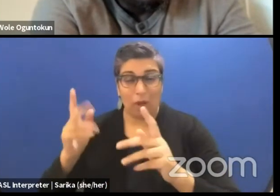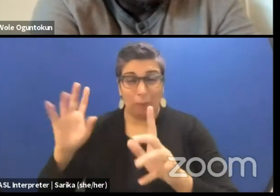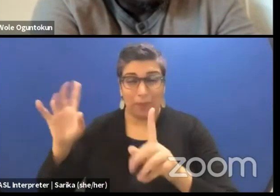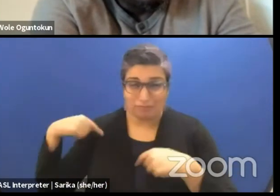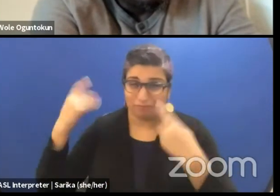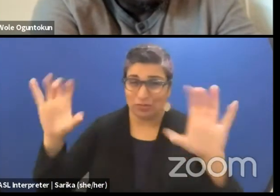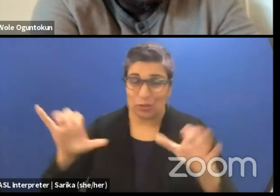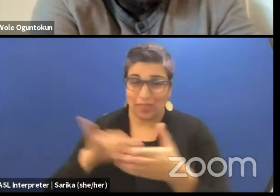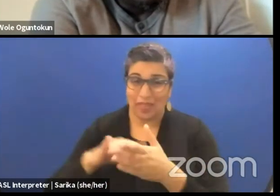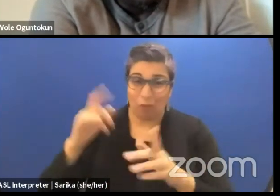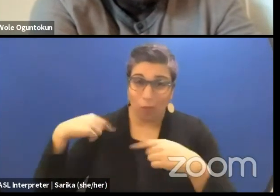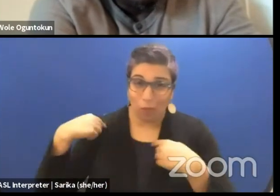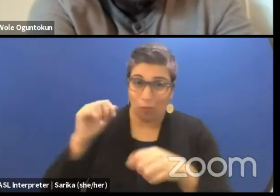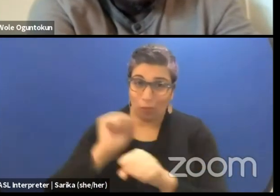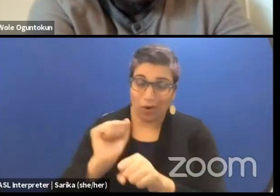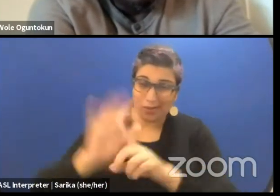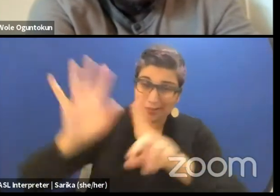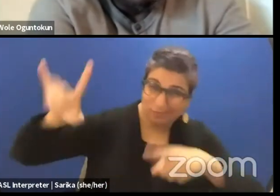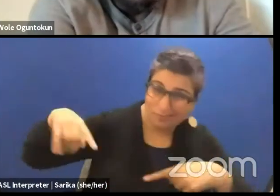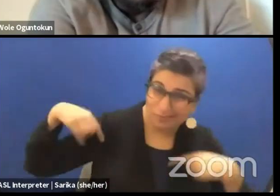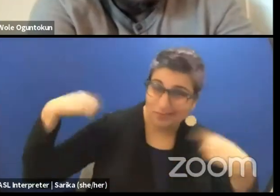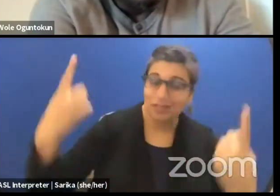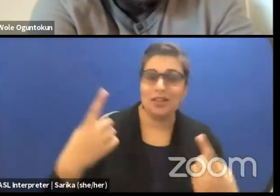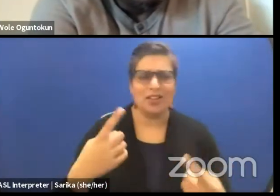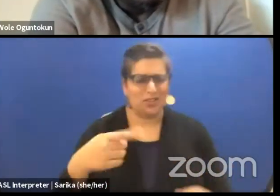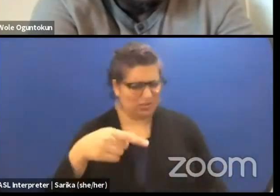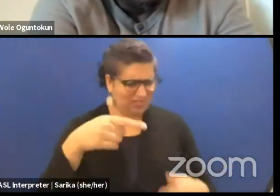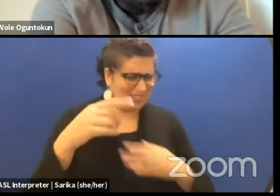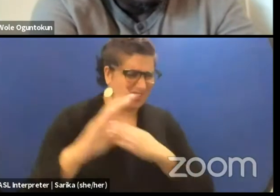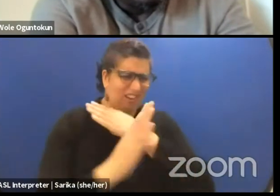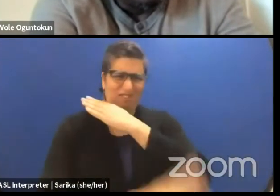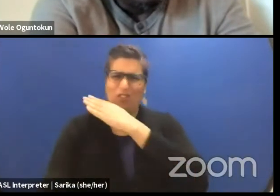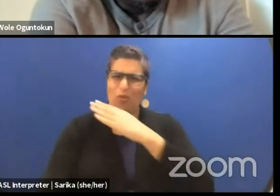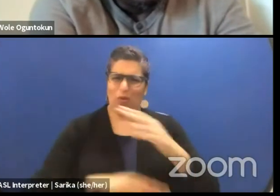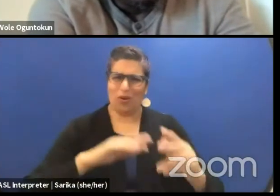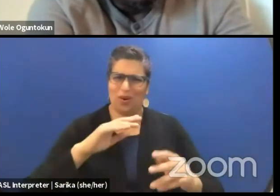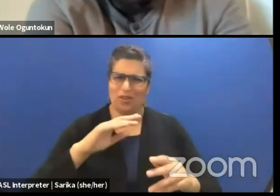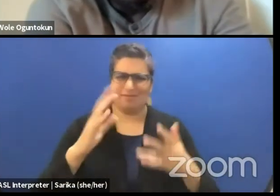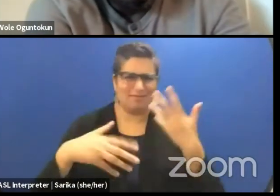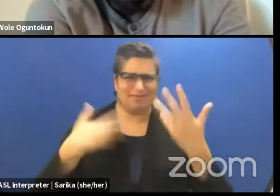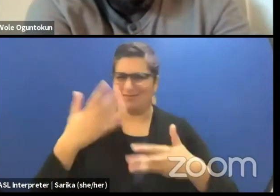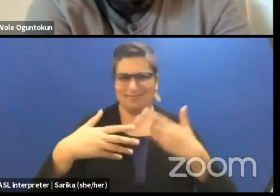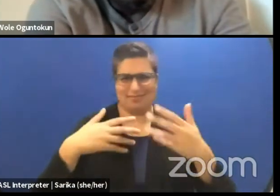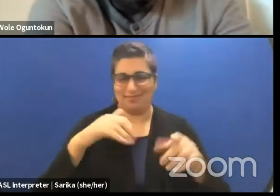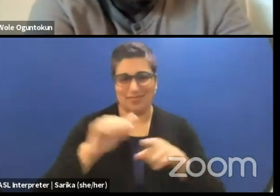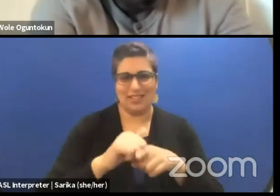is this some foreign practice that truly is foreign? So it's like explaining classical ballet to someone